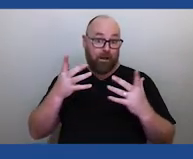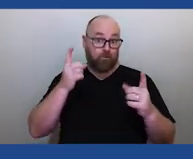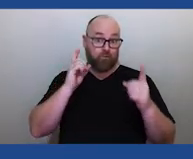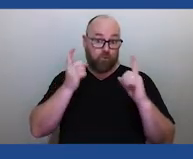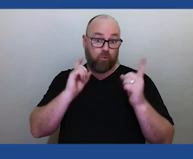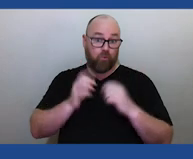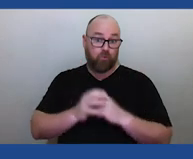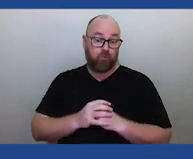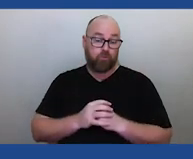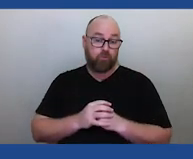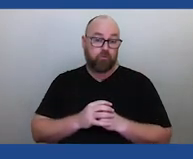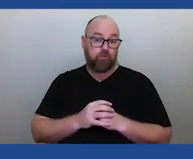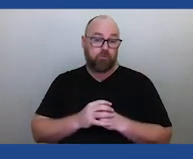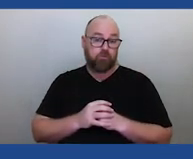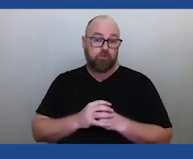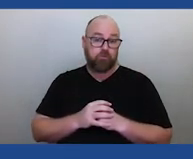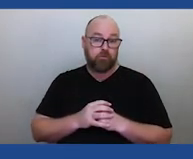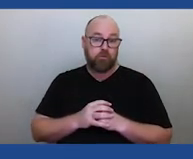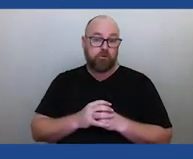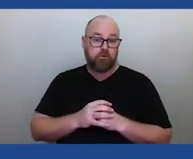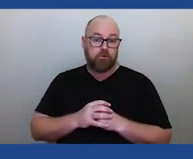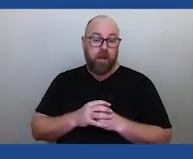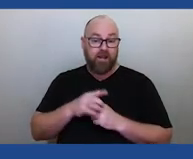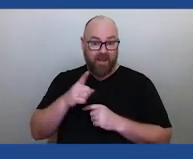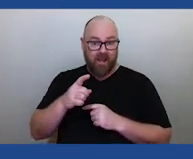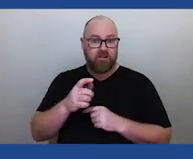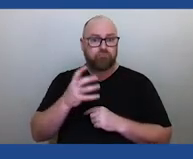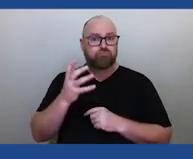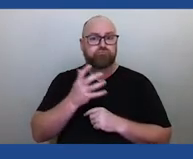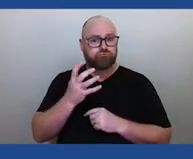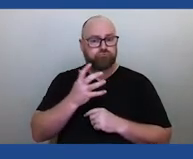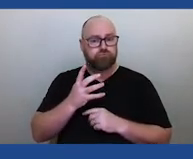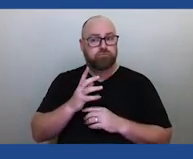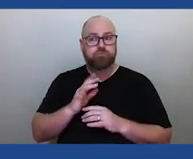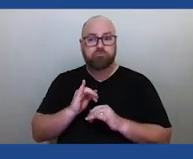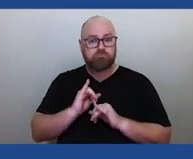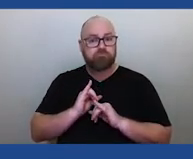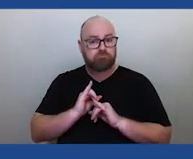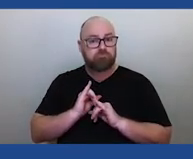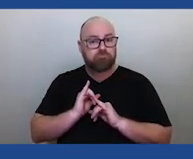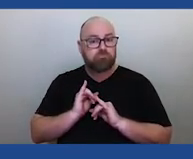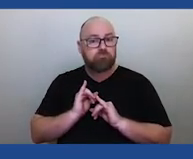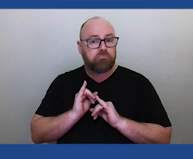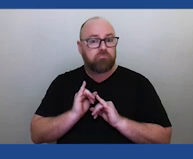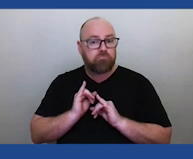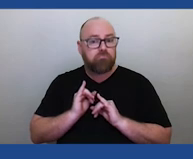And is it a grievous encroachment on on traditional knowledges